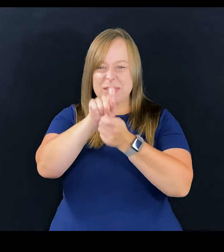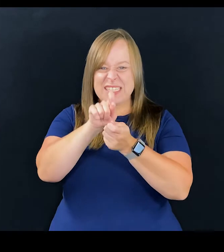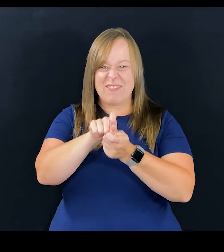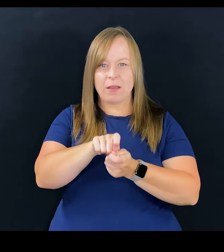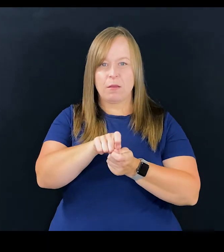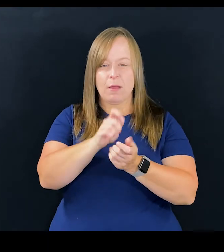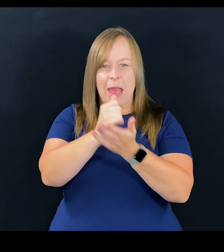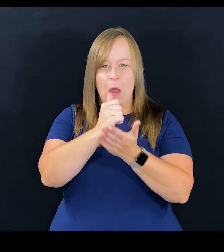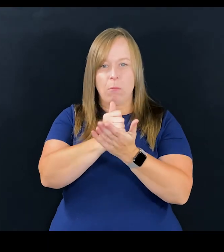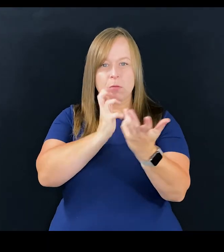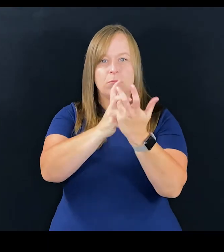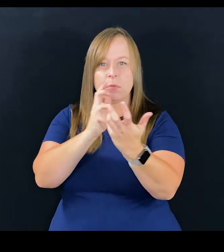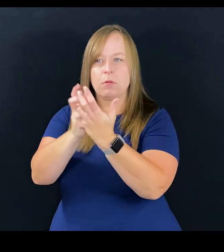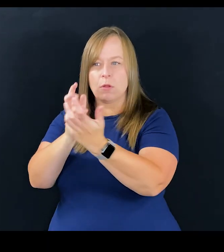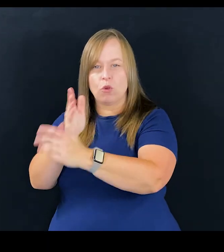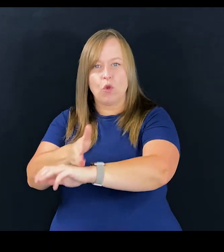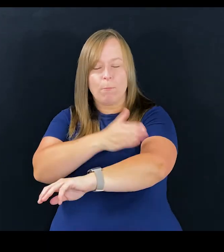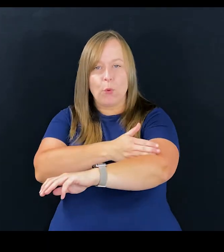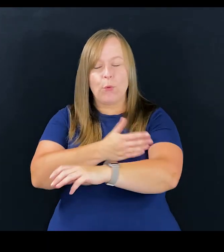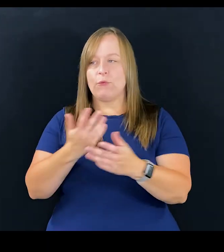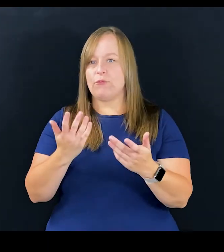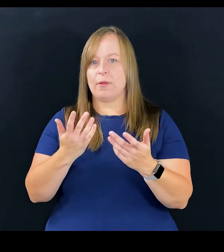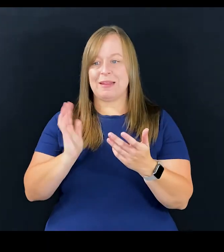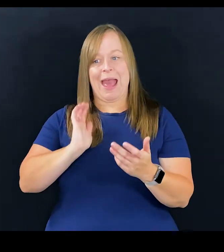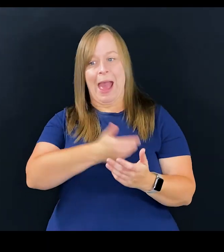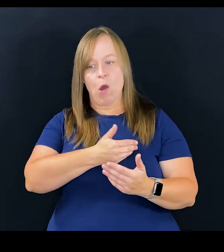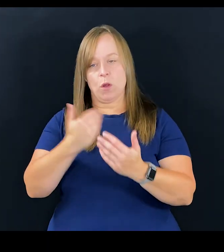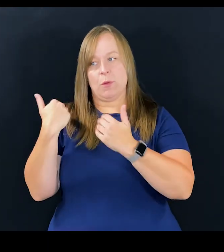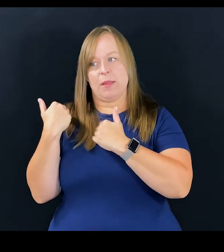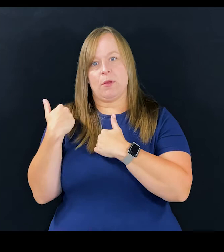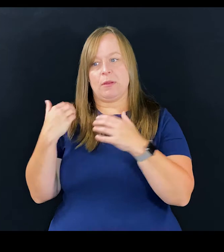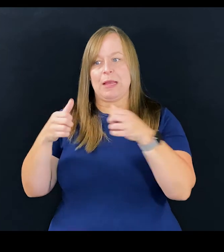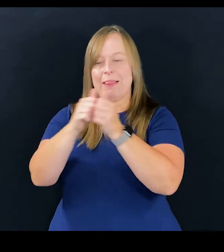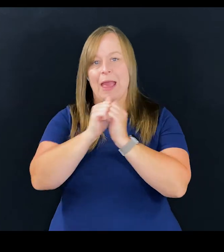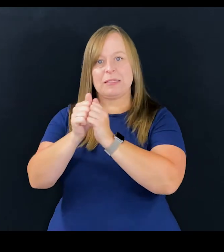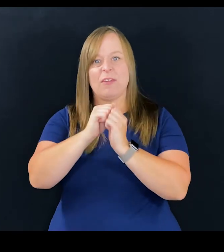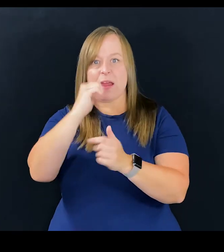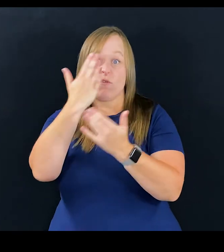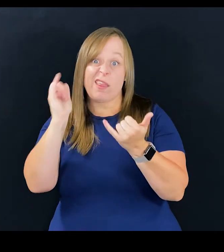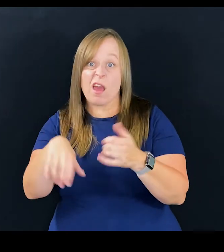specific things to improve. And it's our responsibility collectively not to forget that.